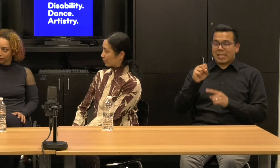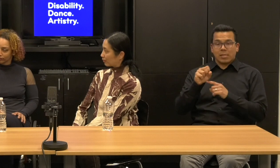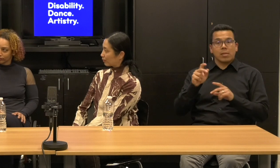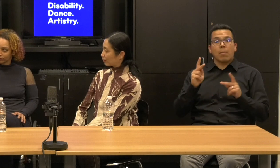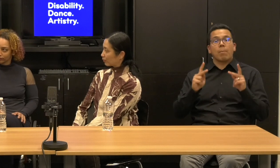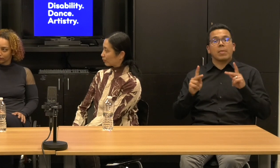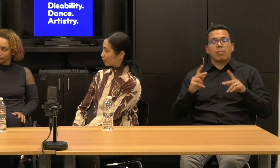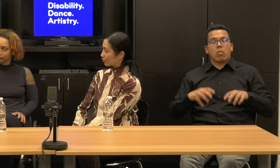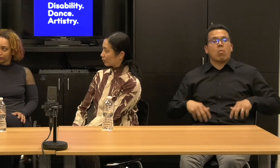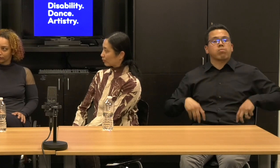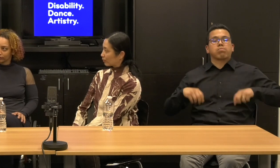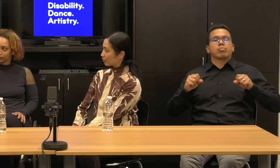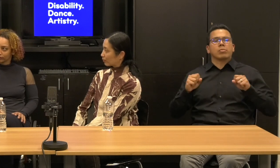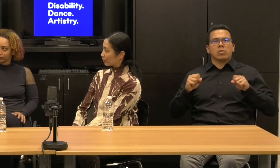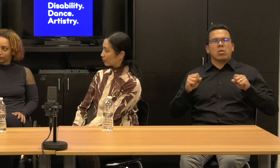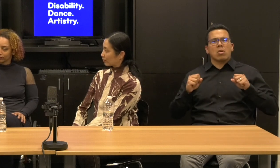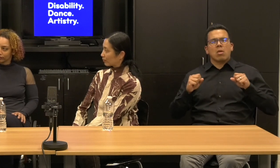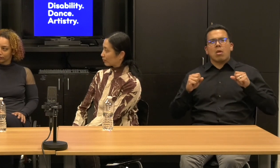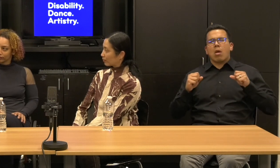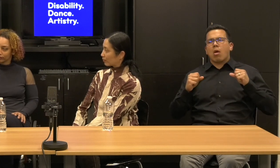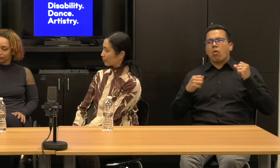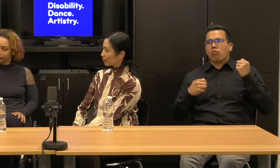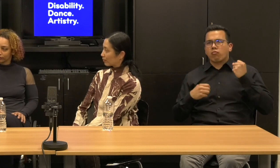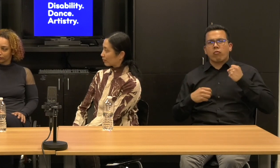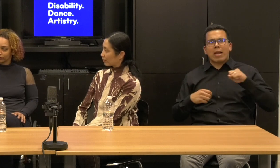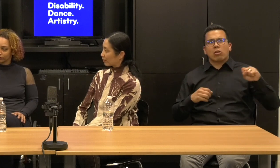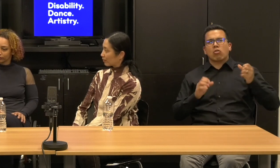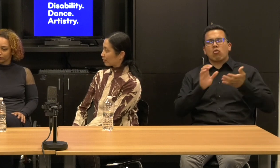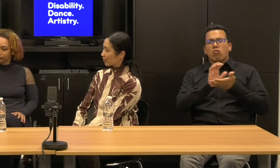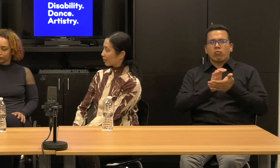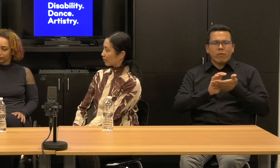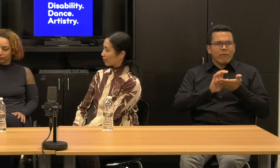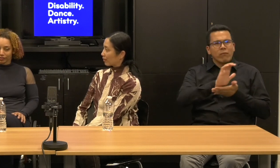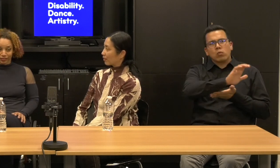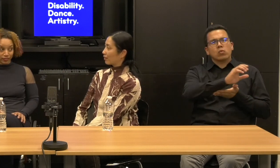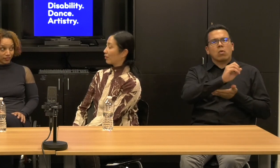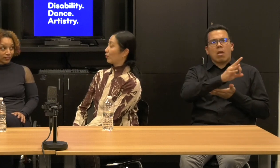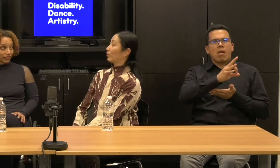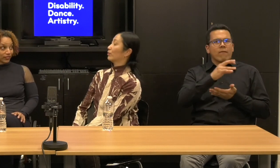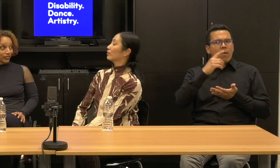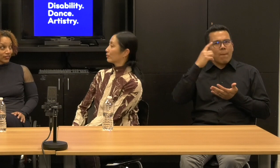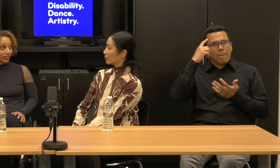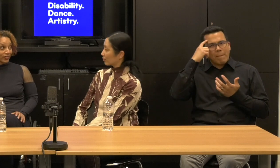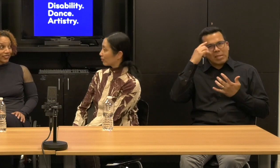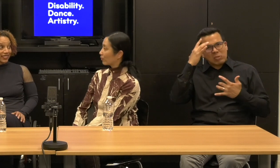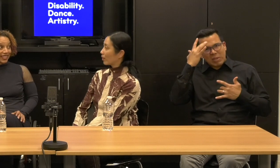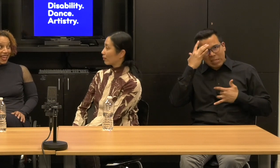refusal of some of the medicalization of mental illness and psychosocial disability.